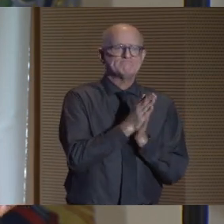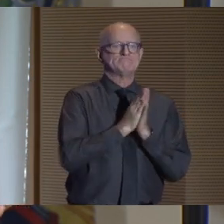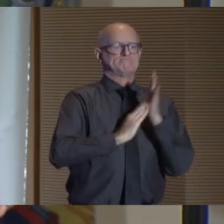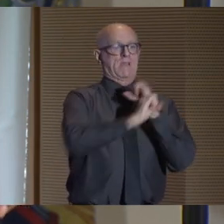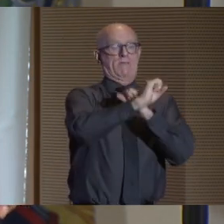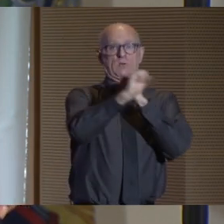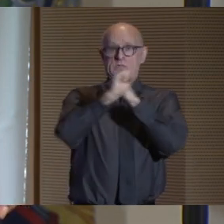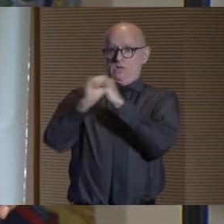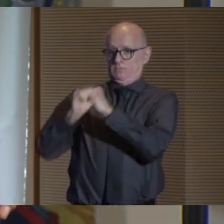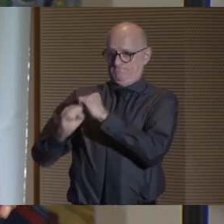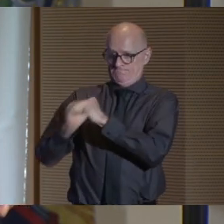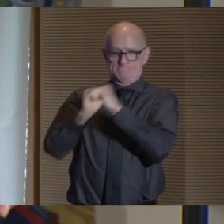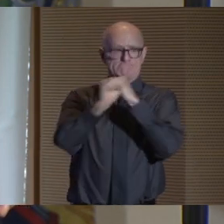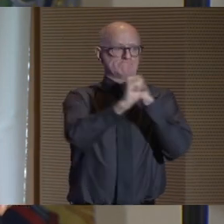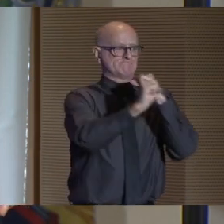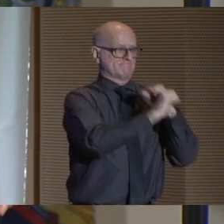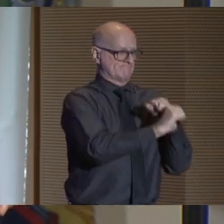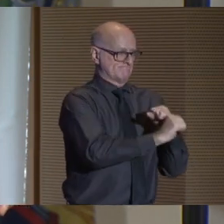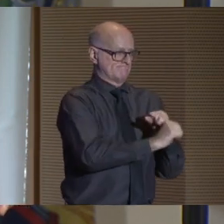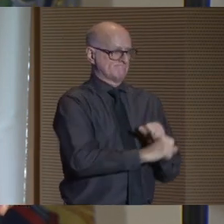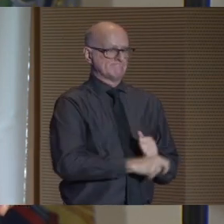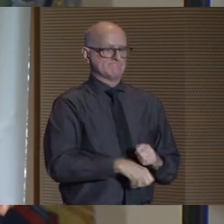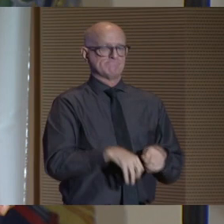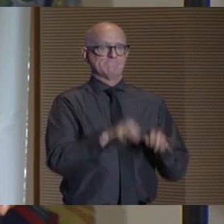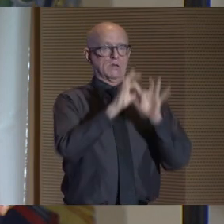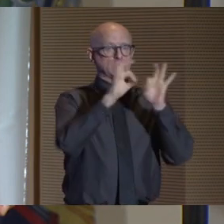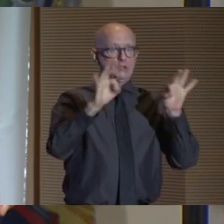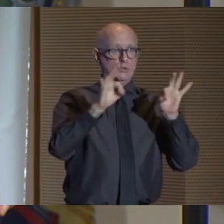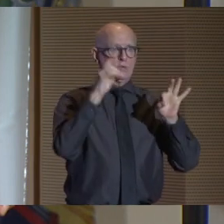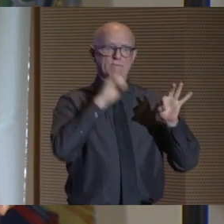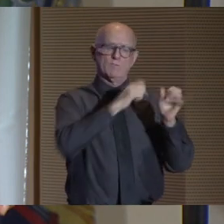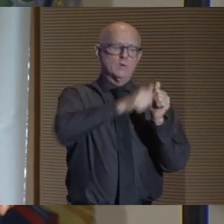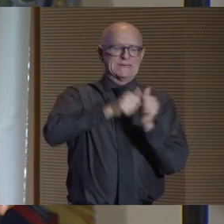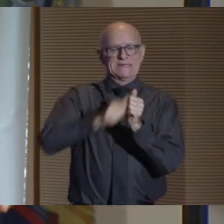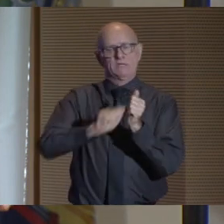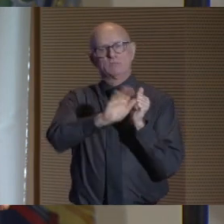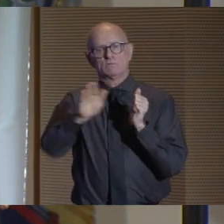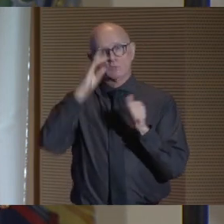advertising campaign -- a degree for every dream. We have --